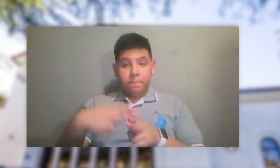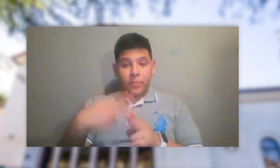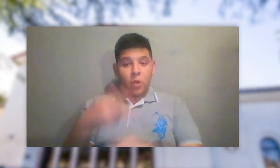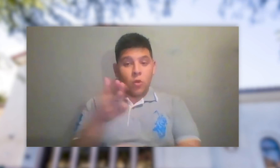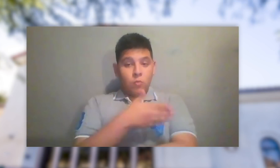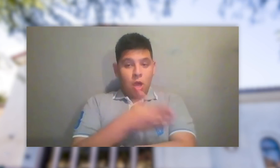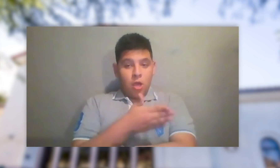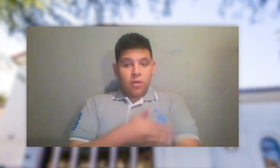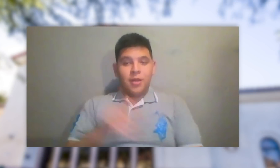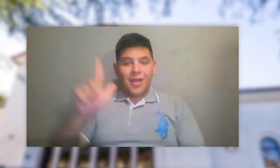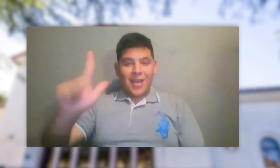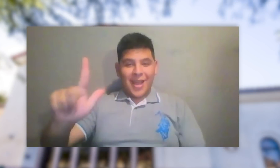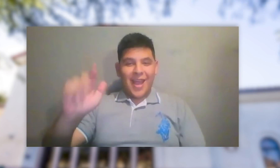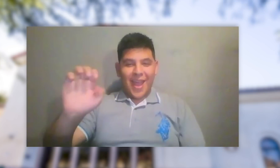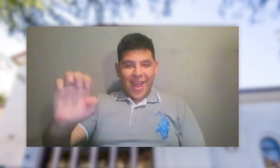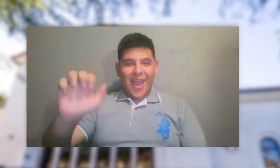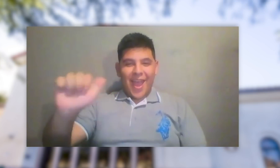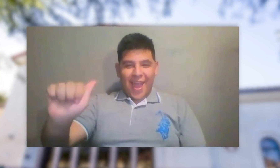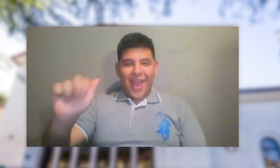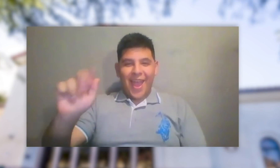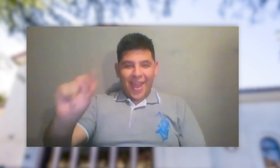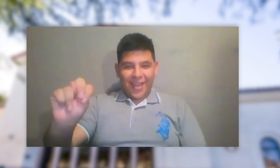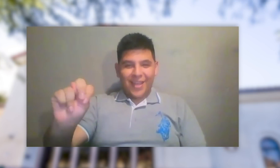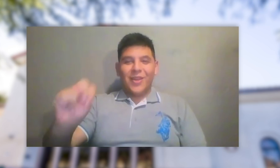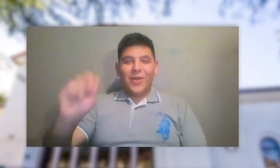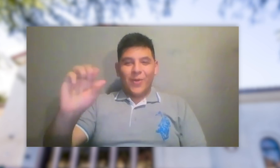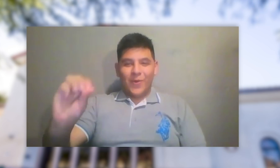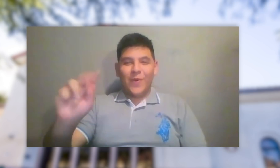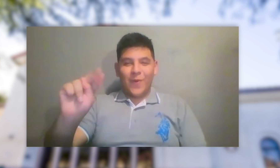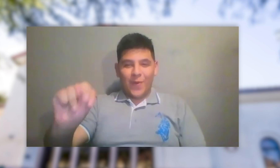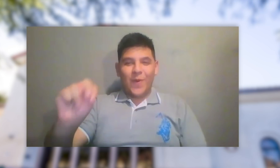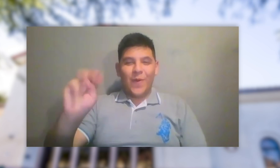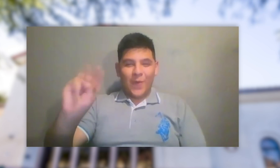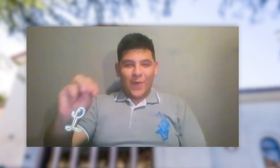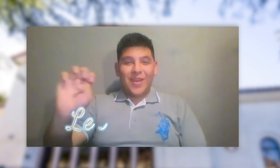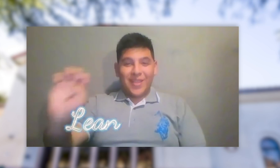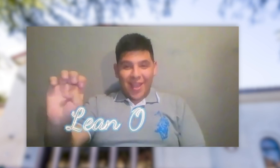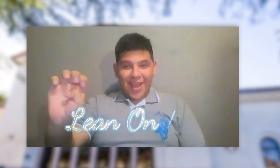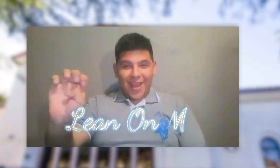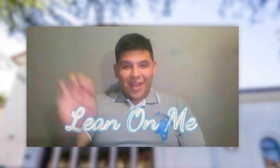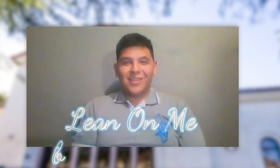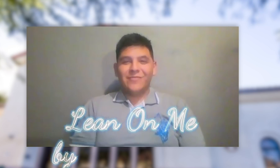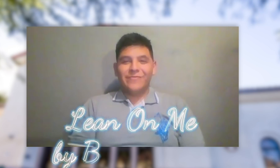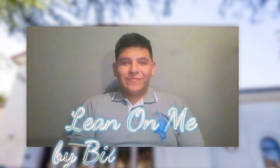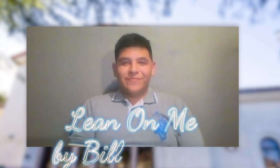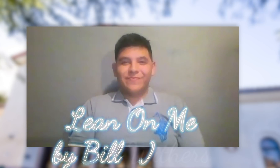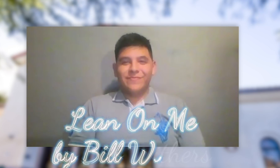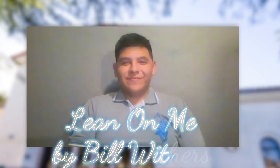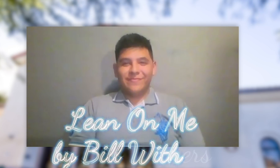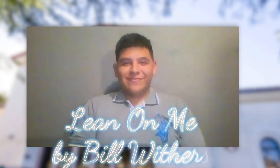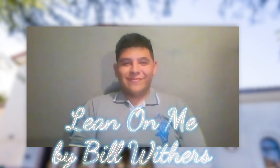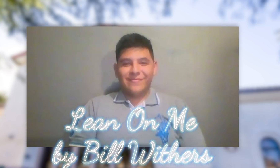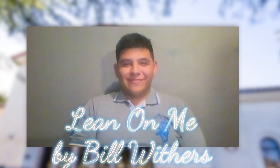ASD GRADUATE JOSE VELASQUEZ APPEARS ON SCREEN. HE BEGINS TO SIGN IN ASL. SONG NAME LEAN ON ME.